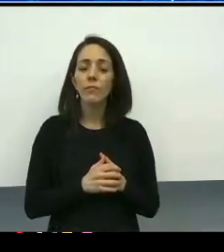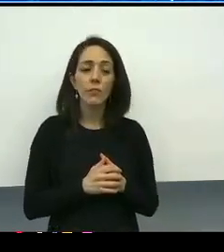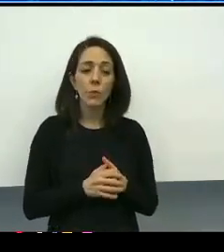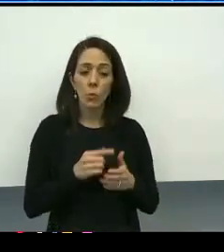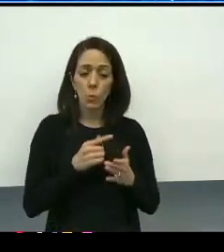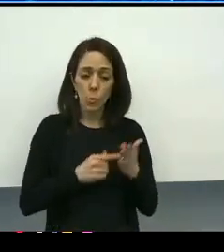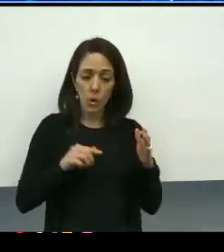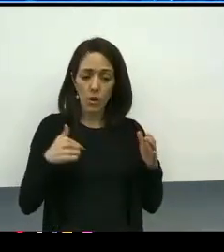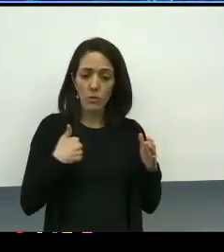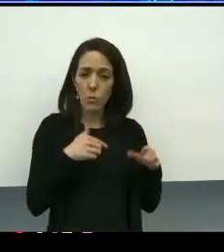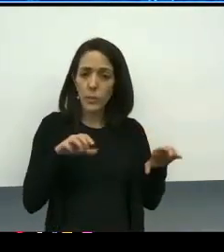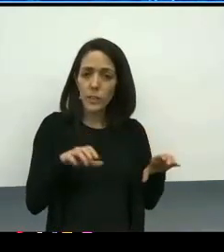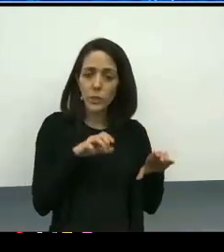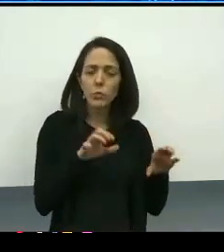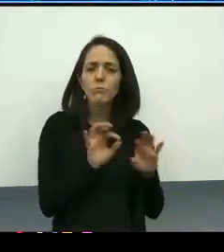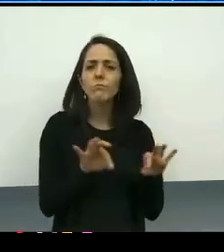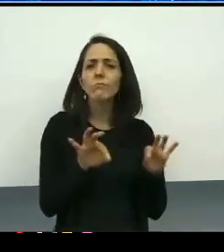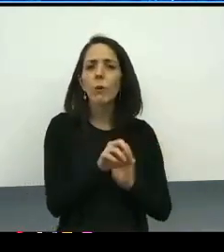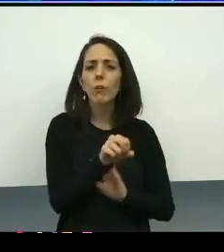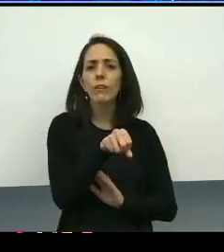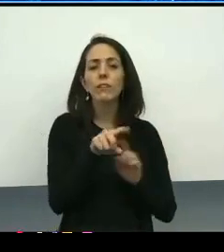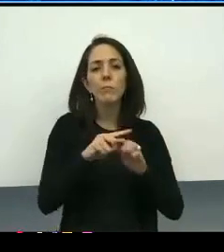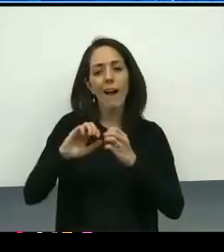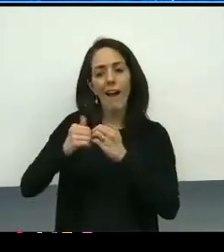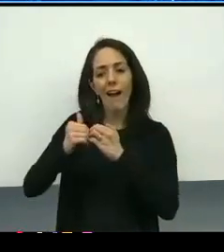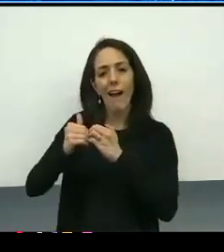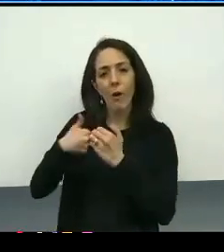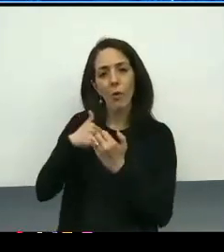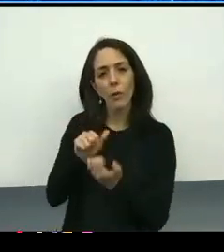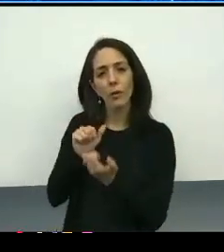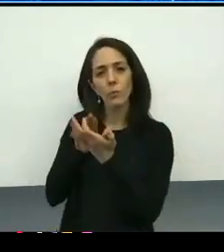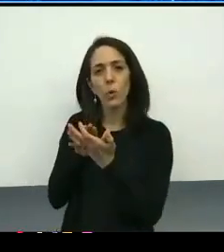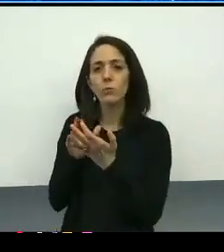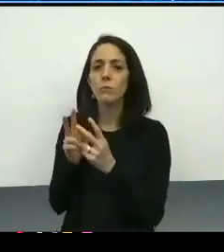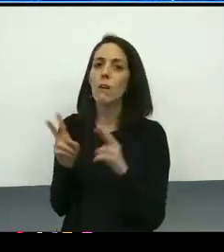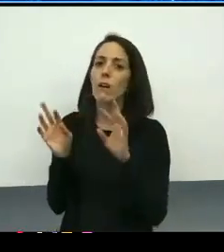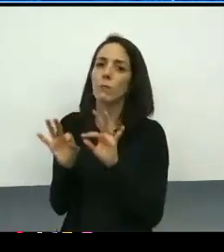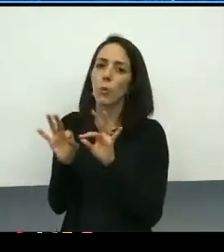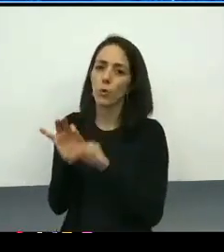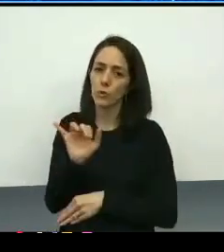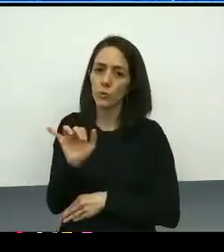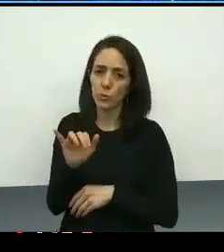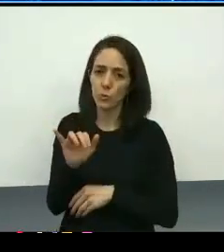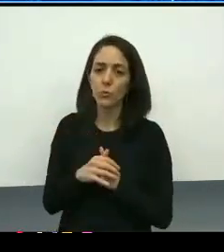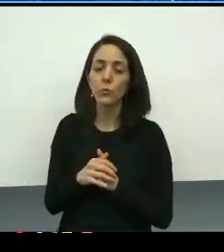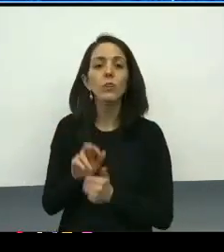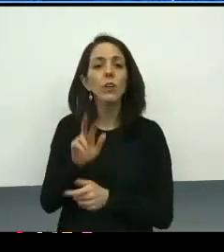And this is a group of 39 individuals who in some cases were recognized leaders